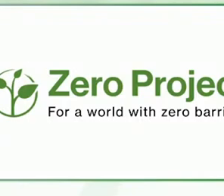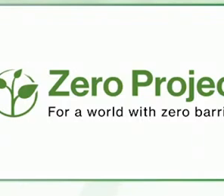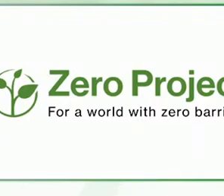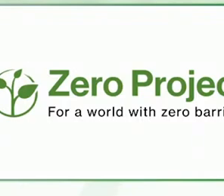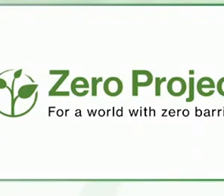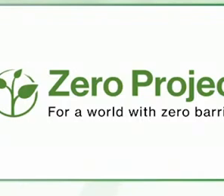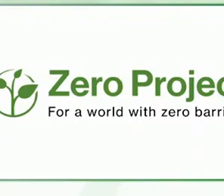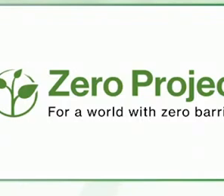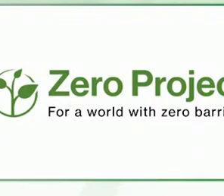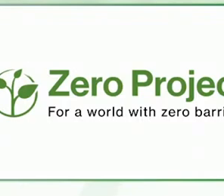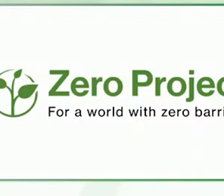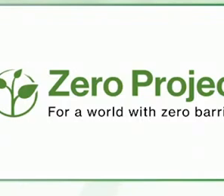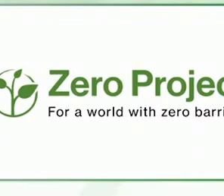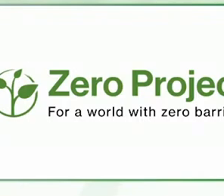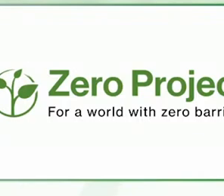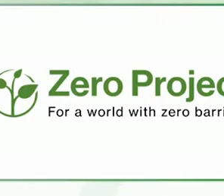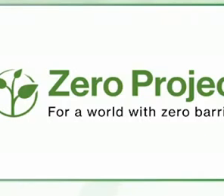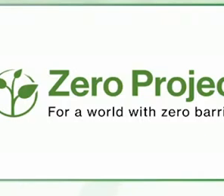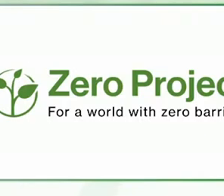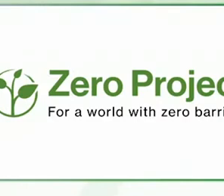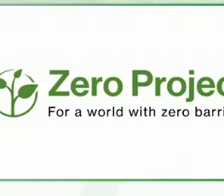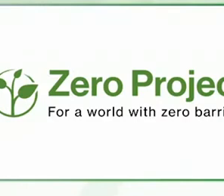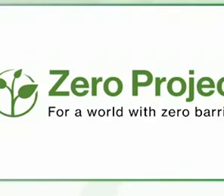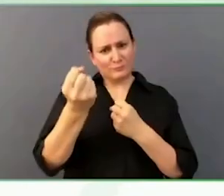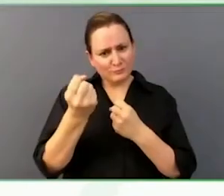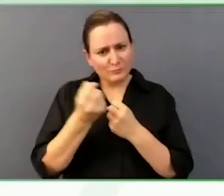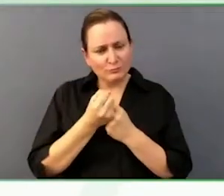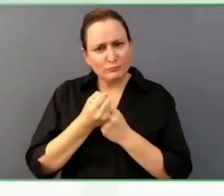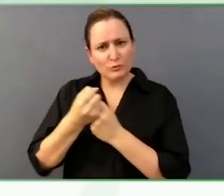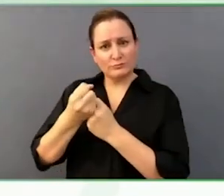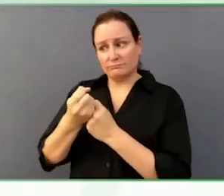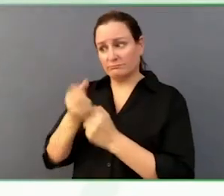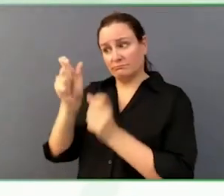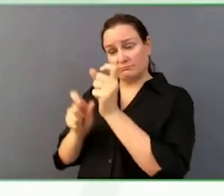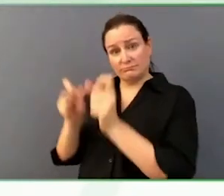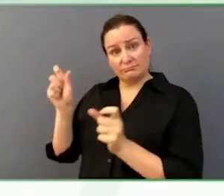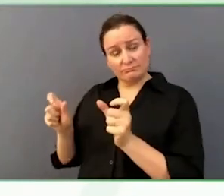young person with higher needs to access independent living, political participation and community